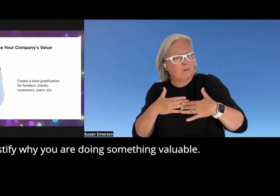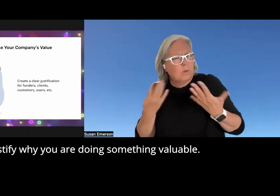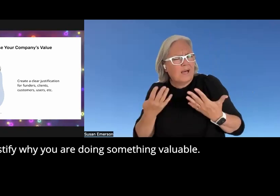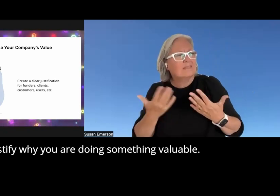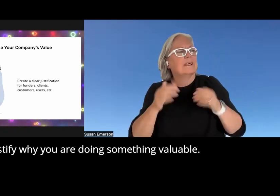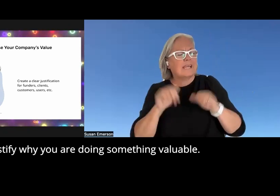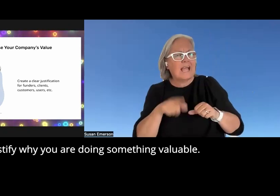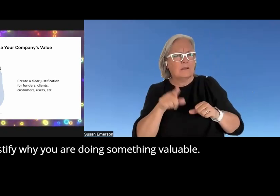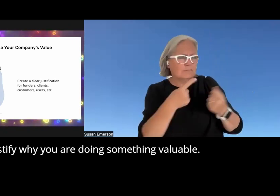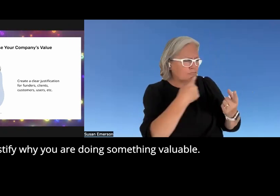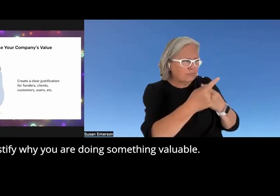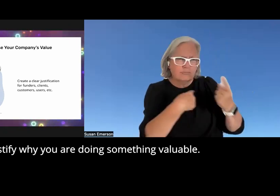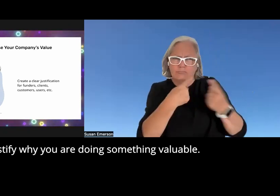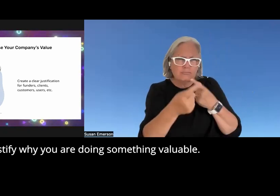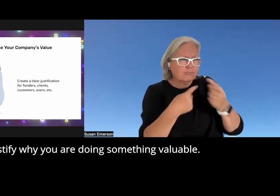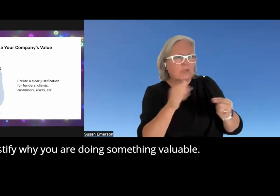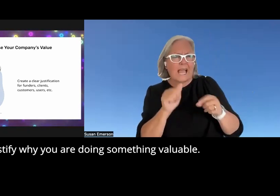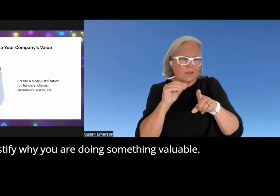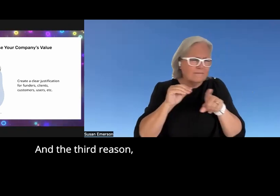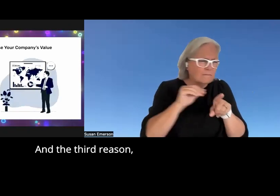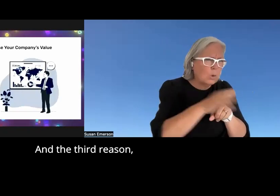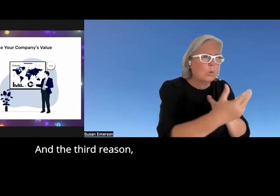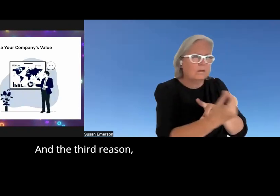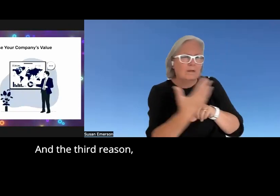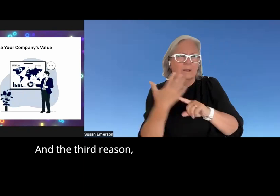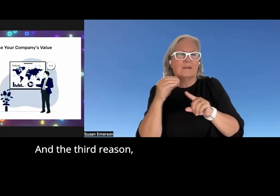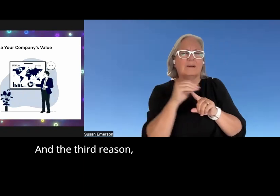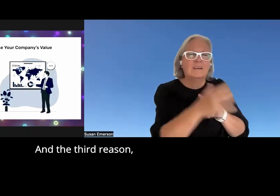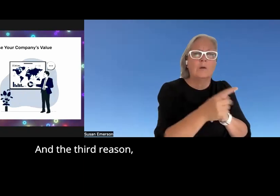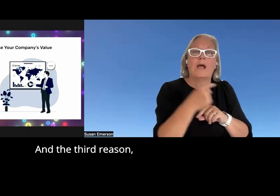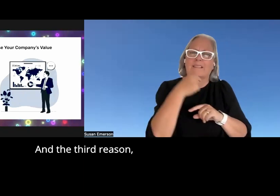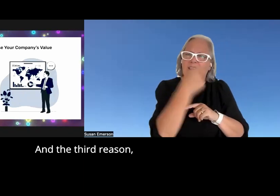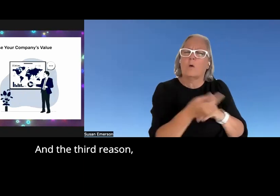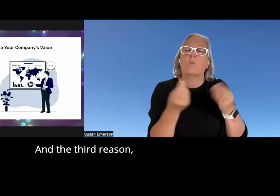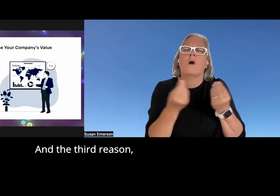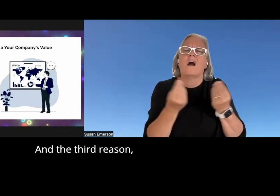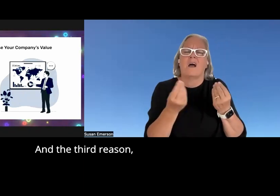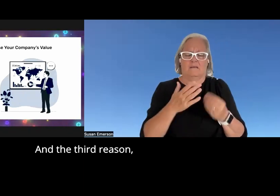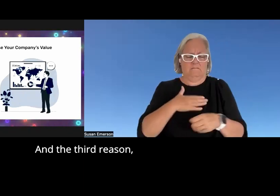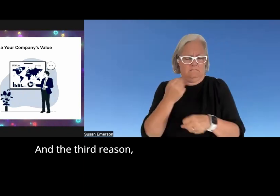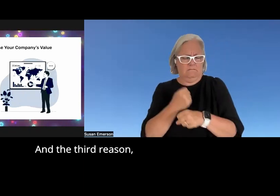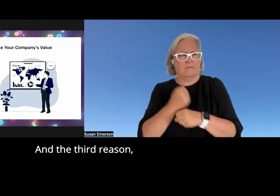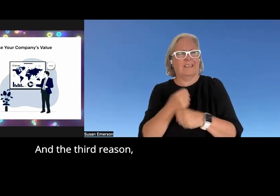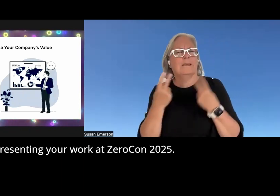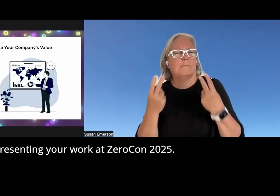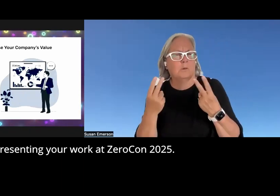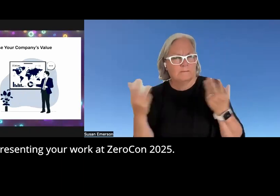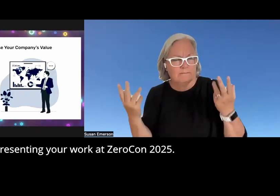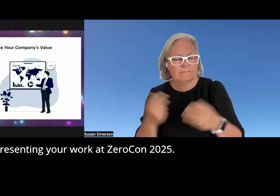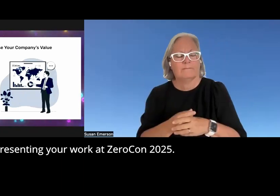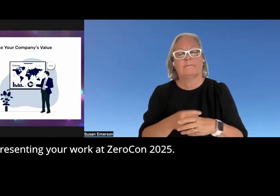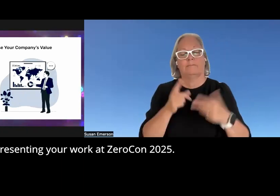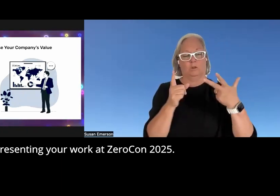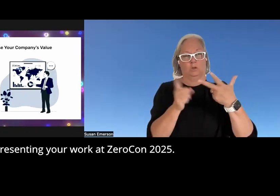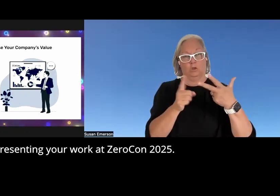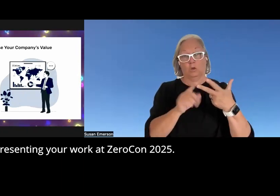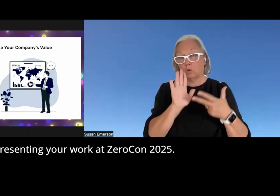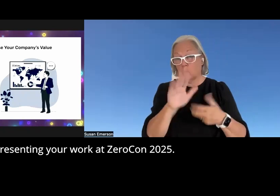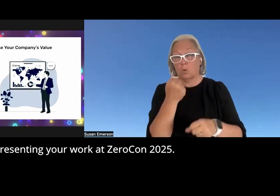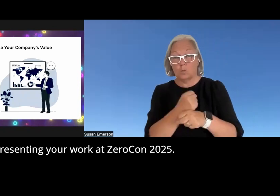justify why you are doing something valuable and the third reason presenting your work at zero con